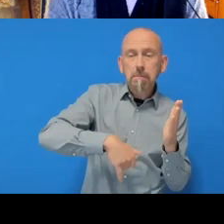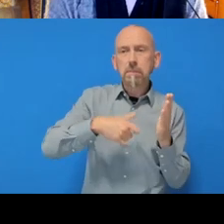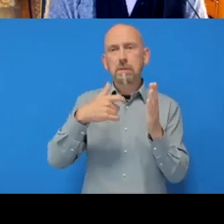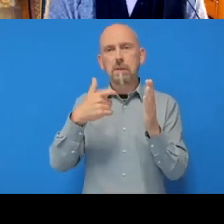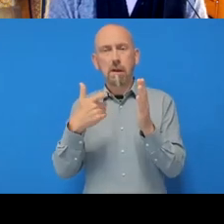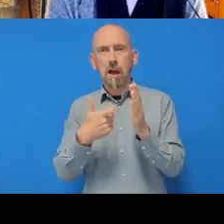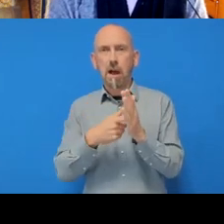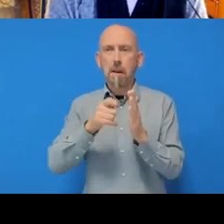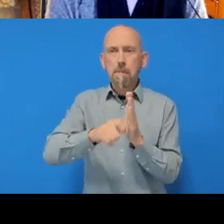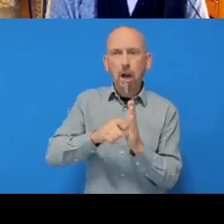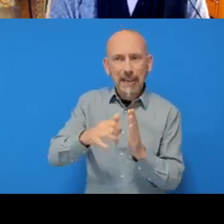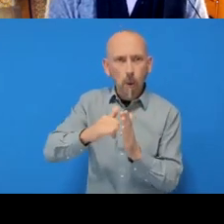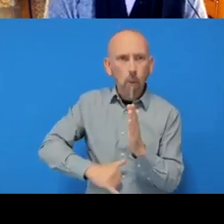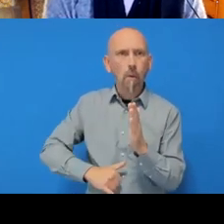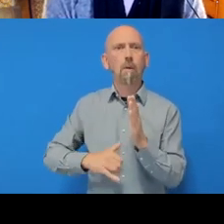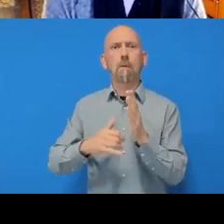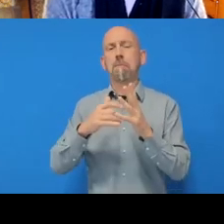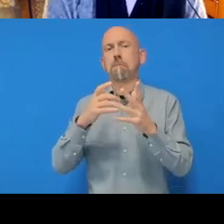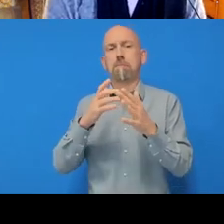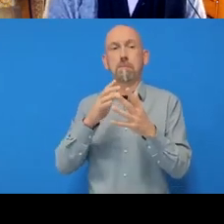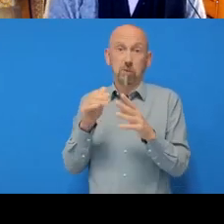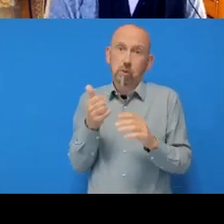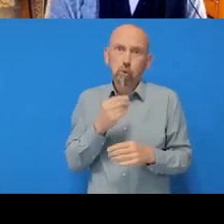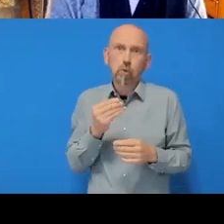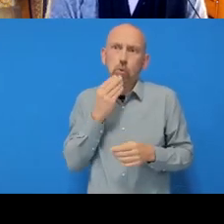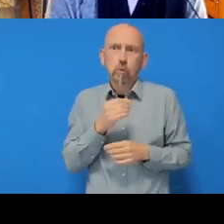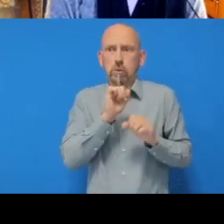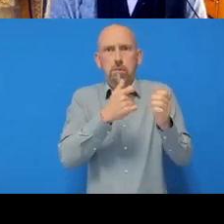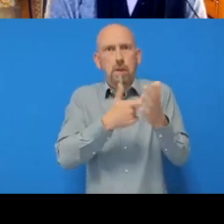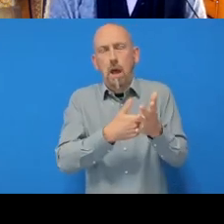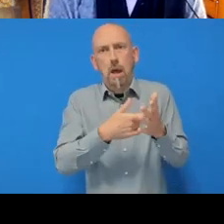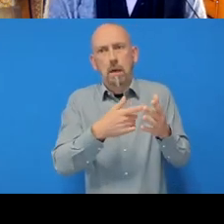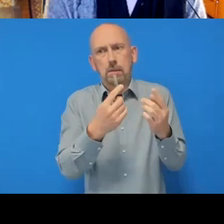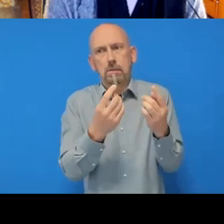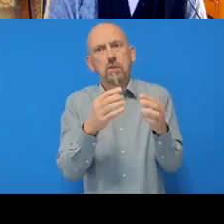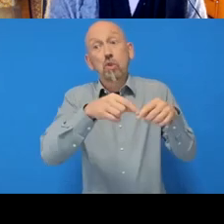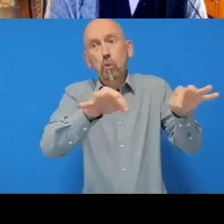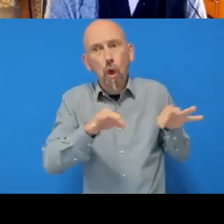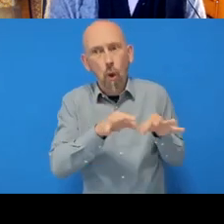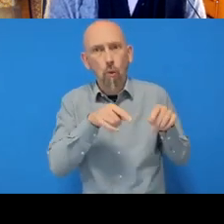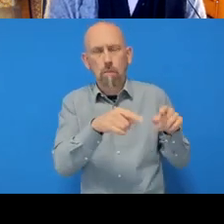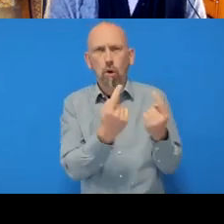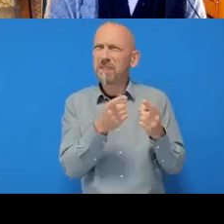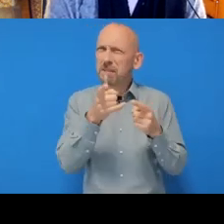you should be using RStudio projects. If you've not heard of them before, you might be wondering what they are so